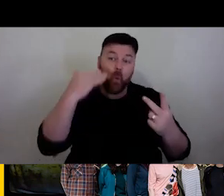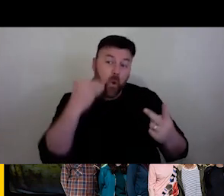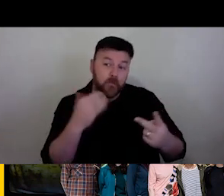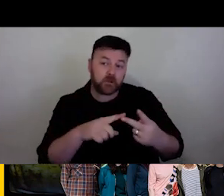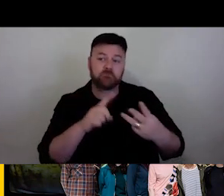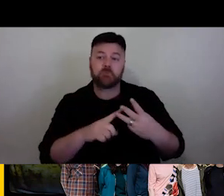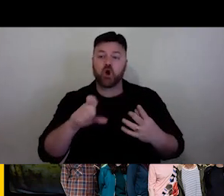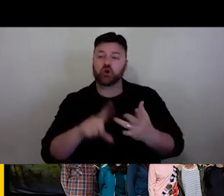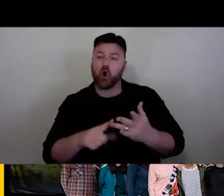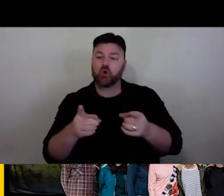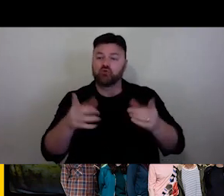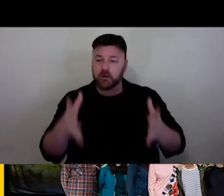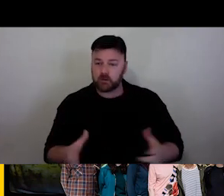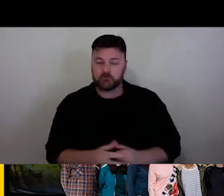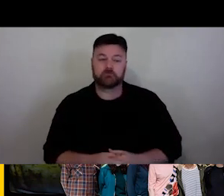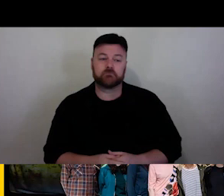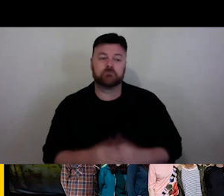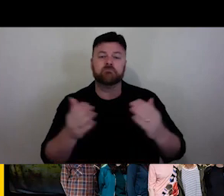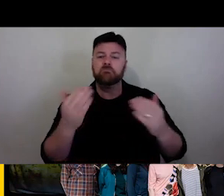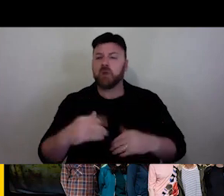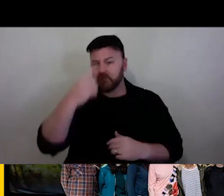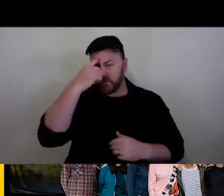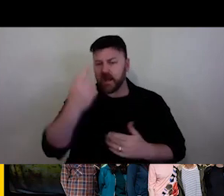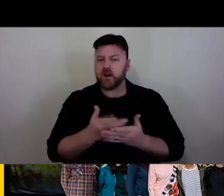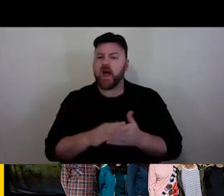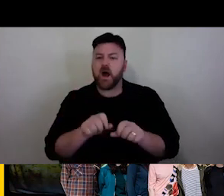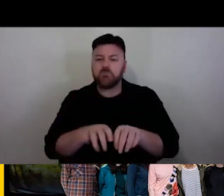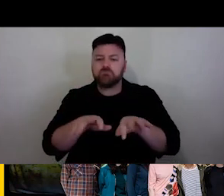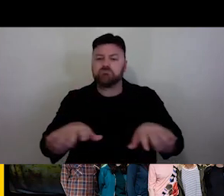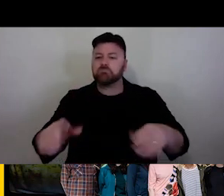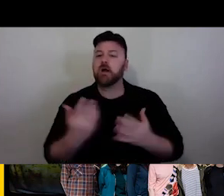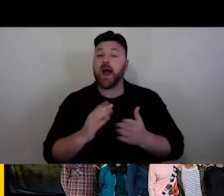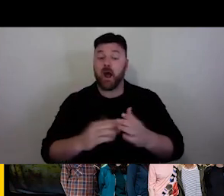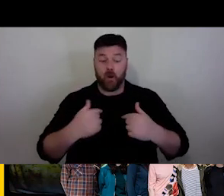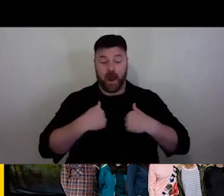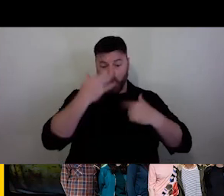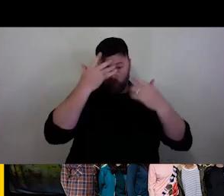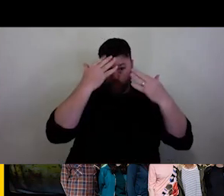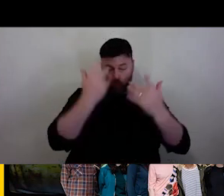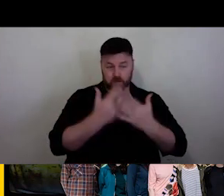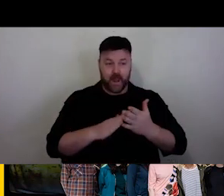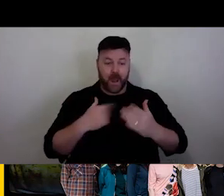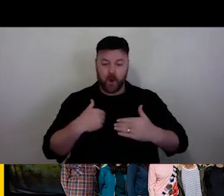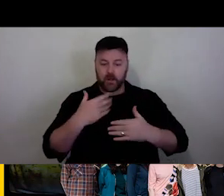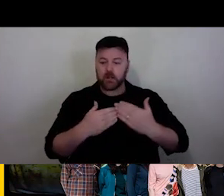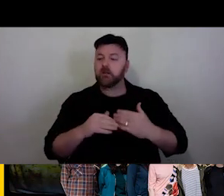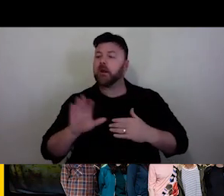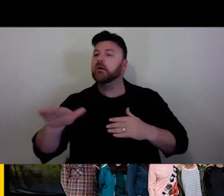doing things. Then we will consider how that ripples how, how we take these thoughts into actions with our collaborators and finally we will